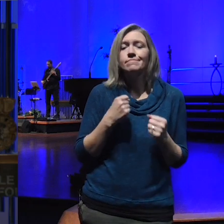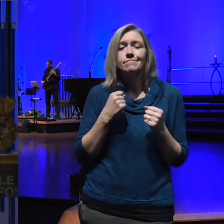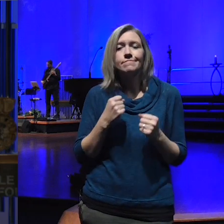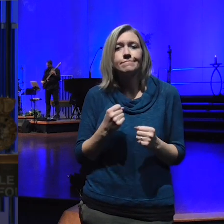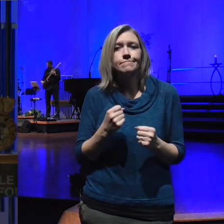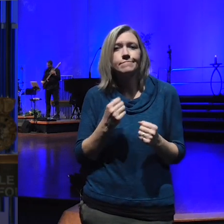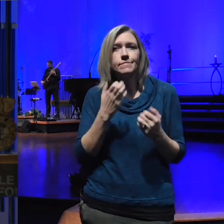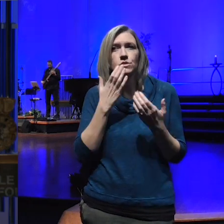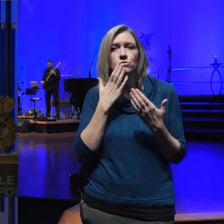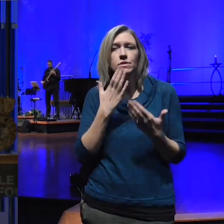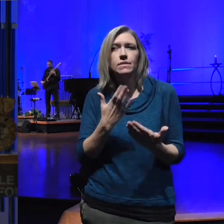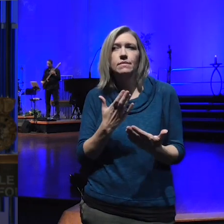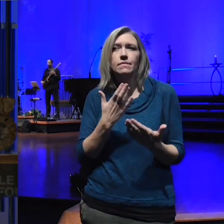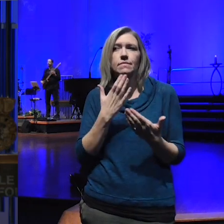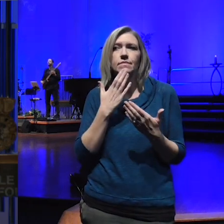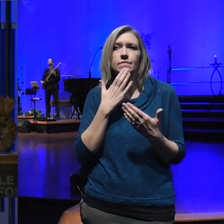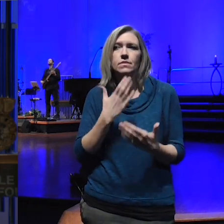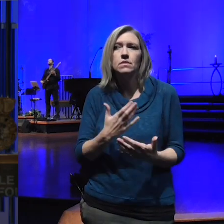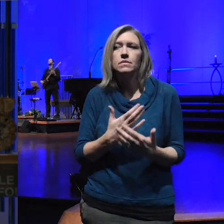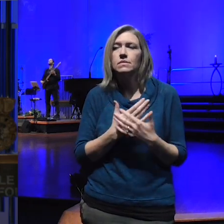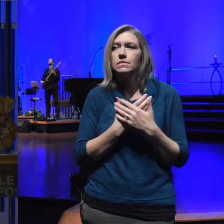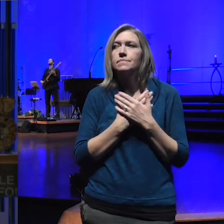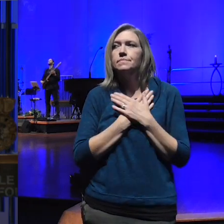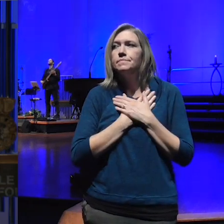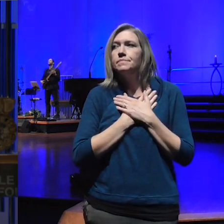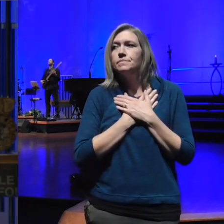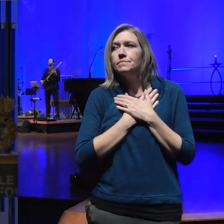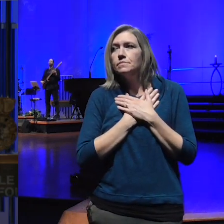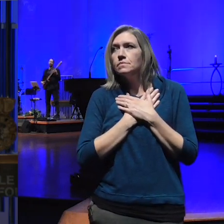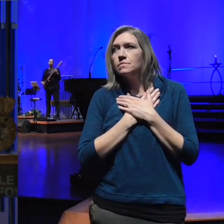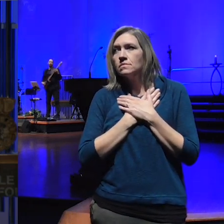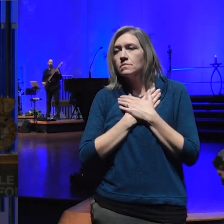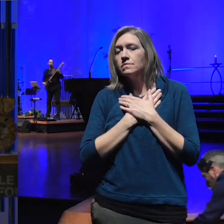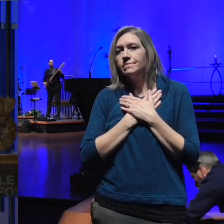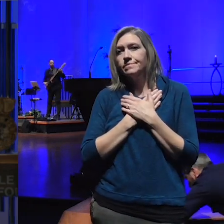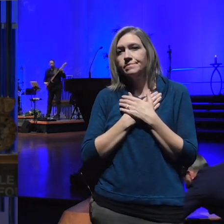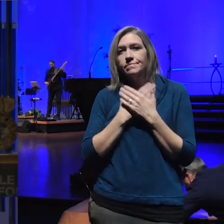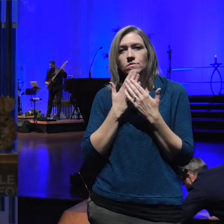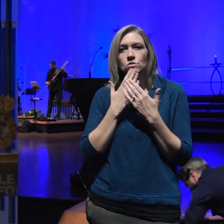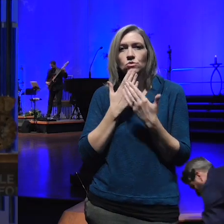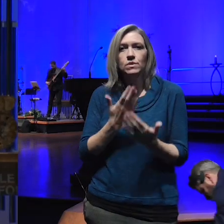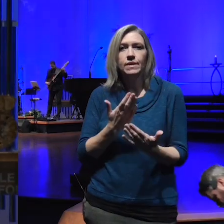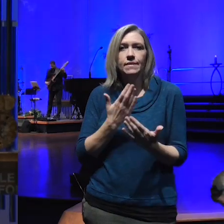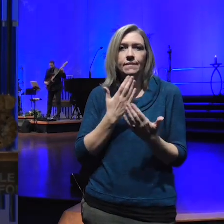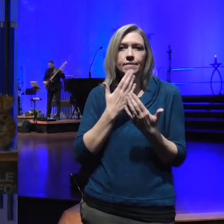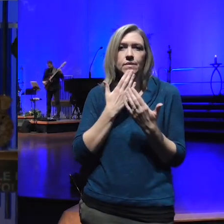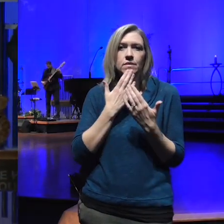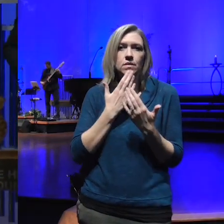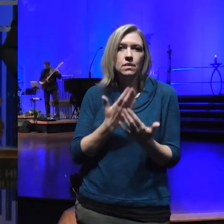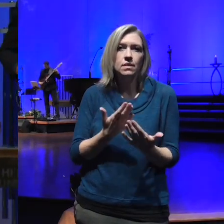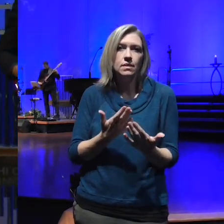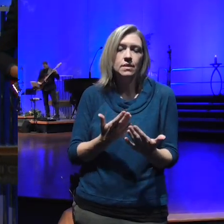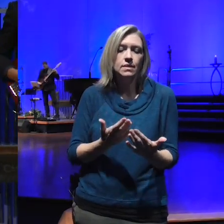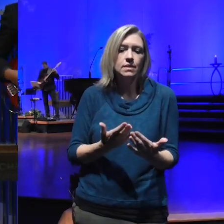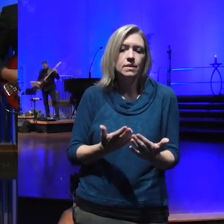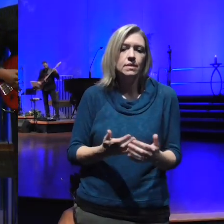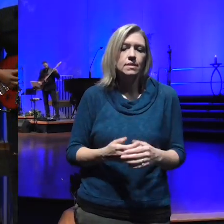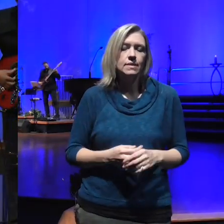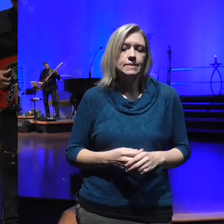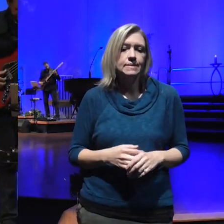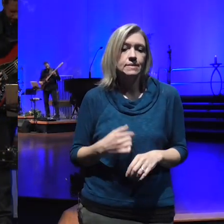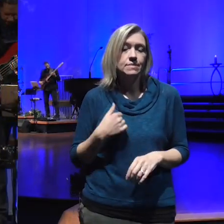grateful I'm so